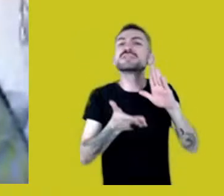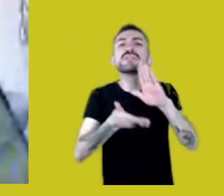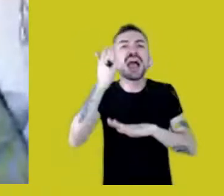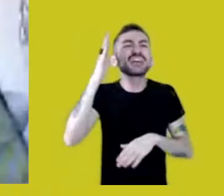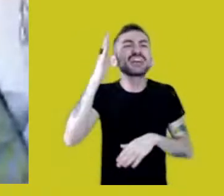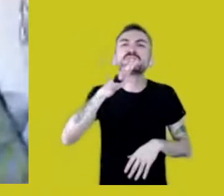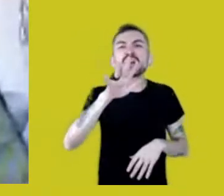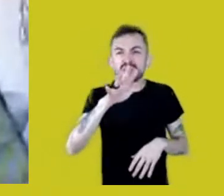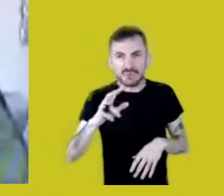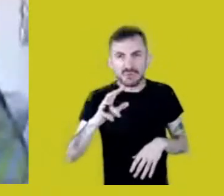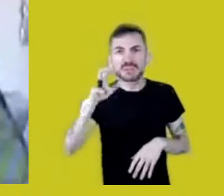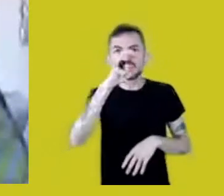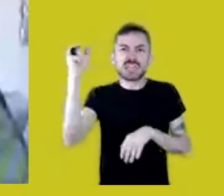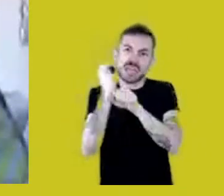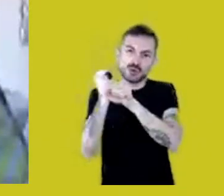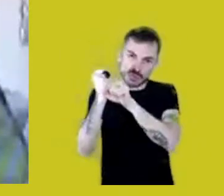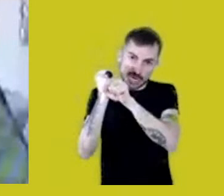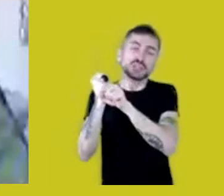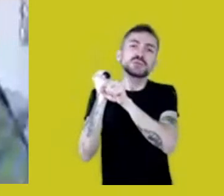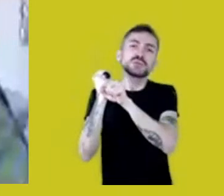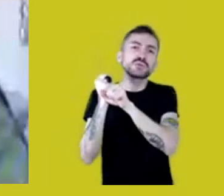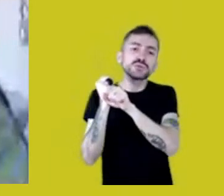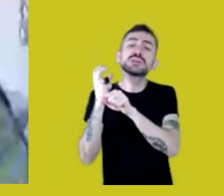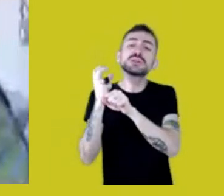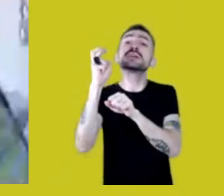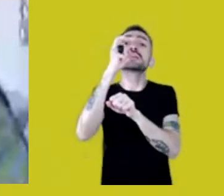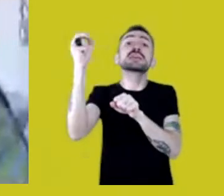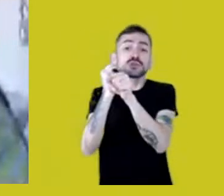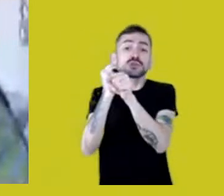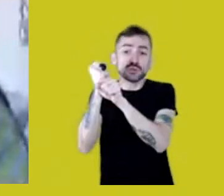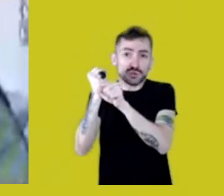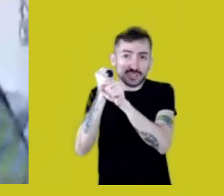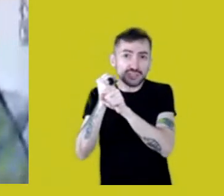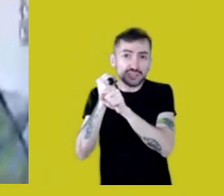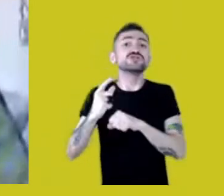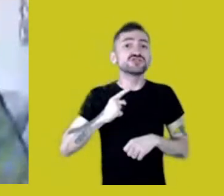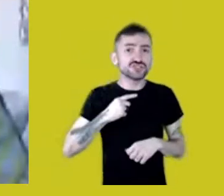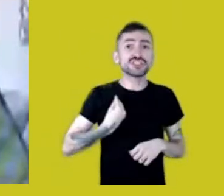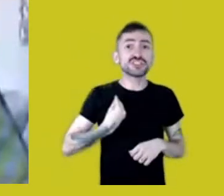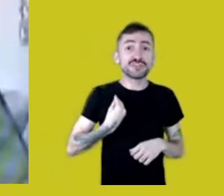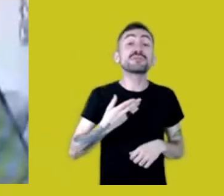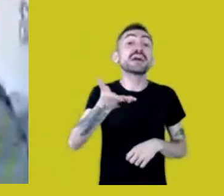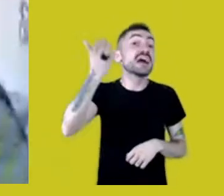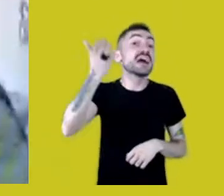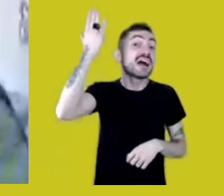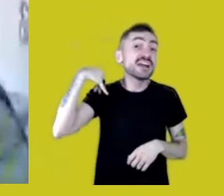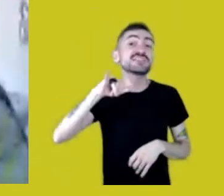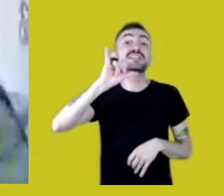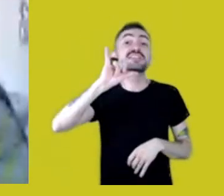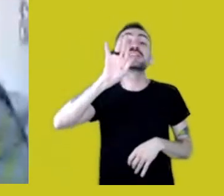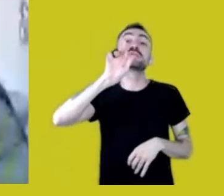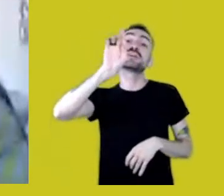five centuries in the past, there were here and IBGE wasn’t around, fortunately, to make a census -